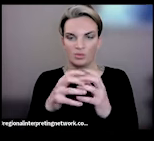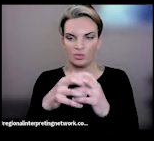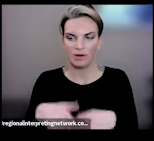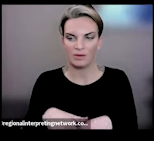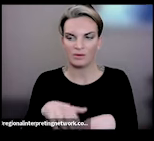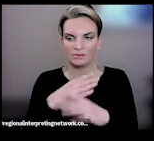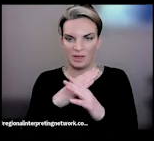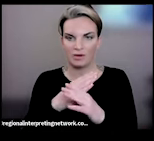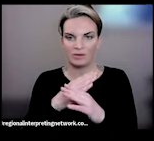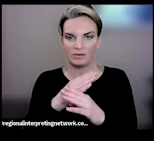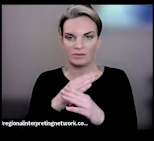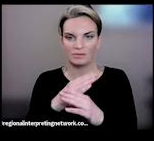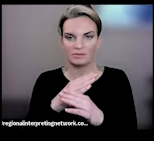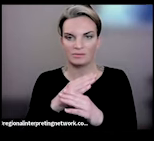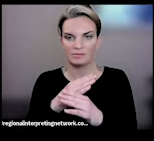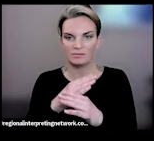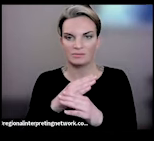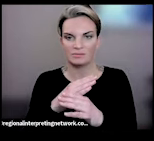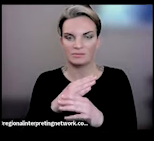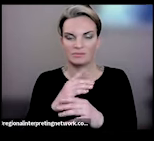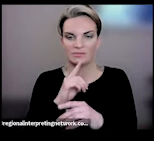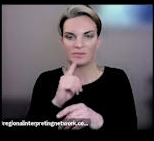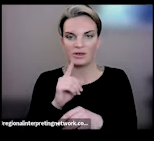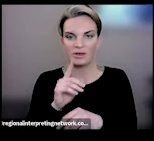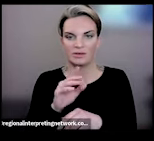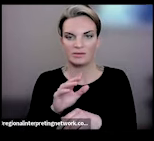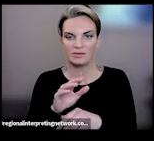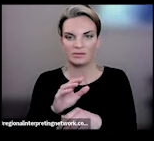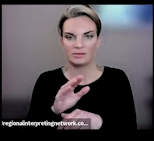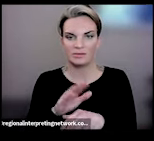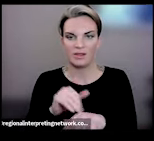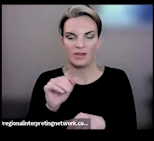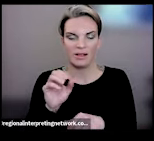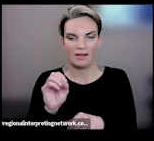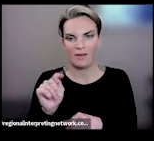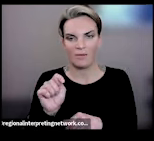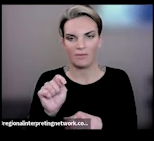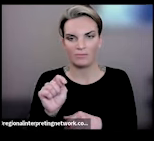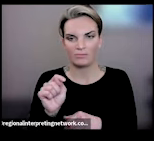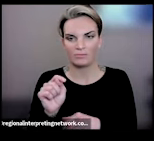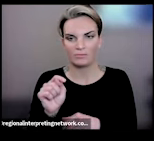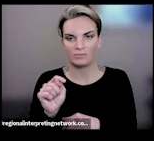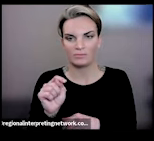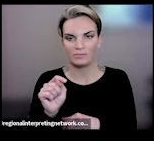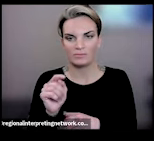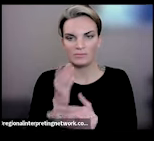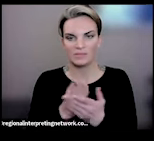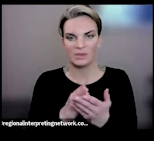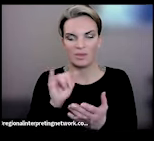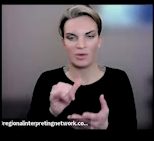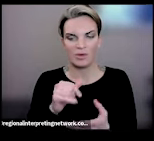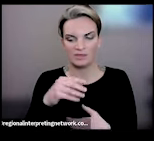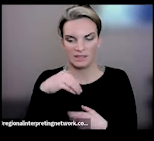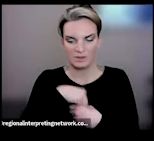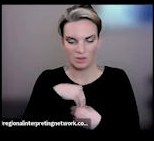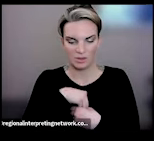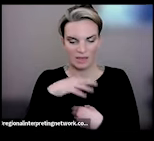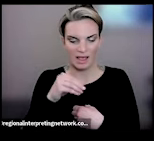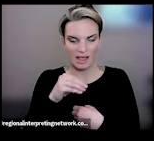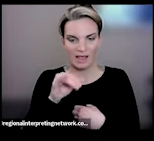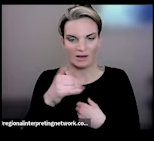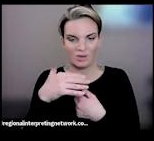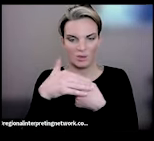disabilities and calling out, you know, some of the interpersonal and structural racism within